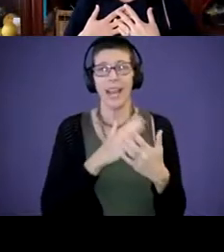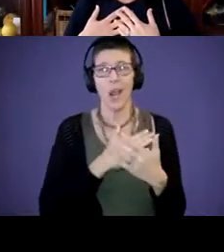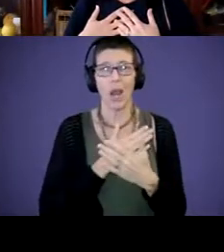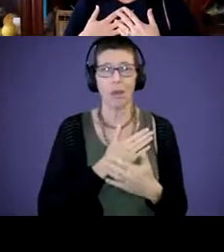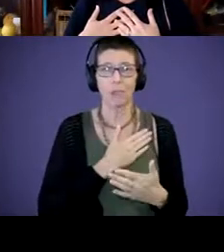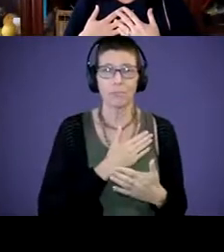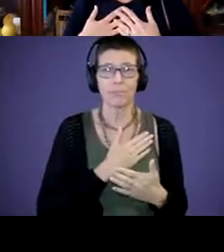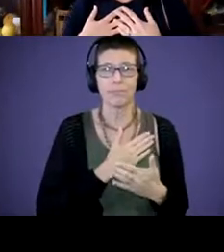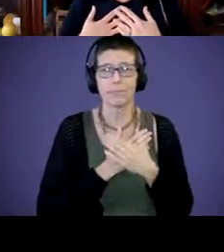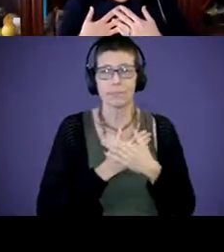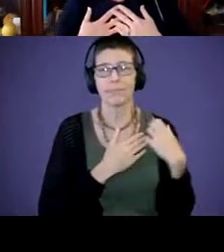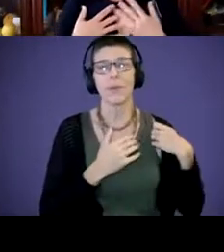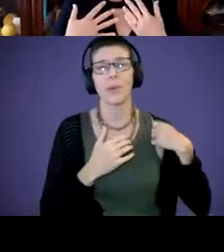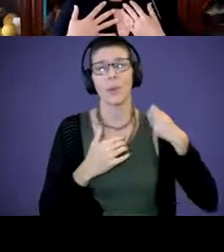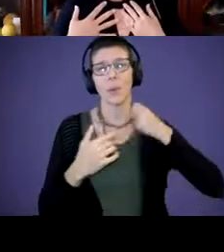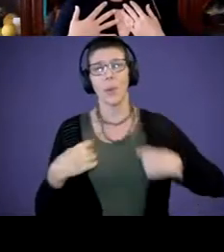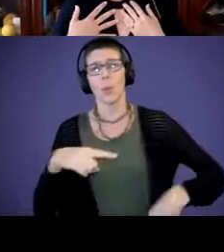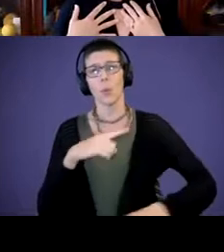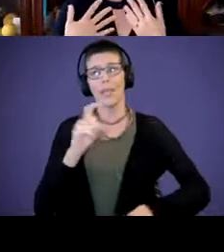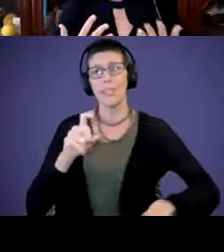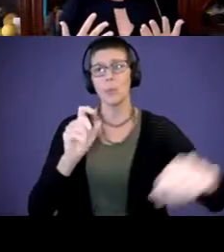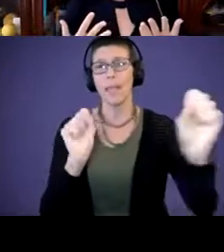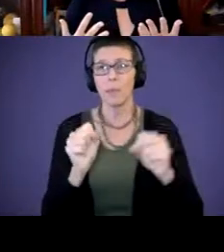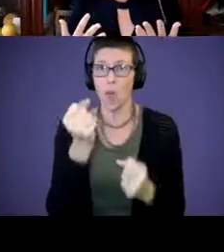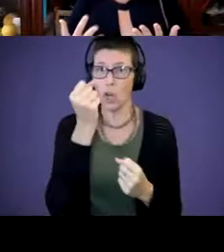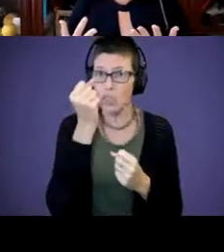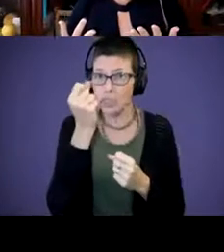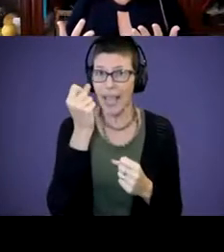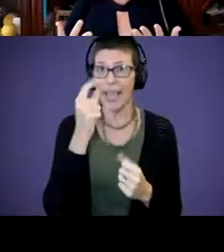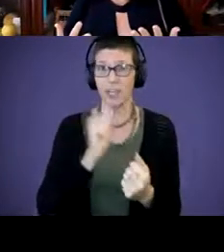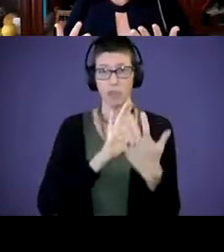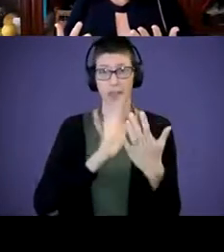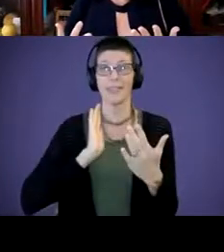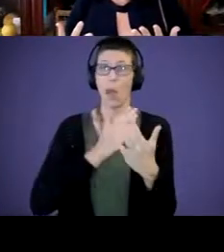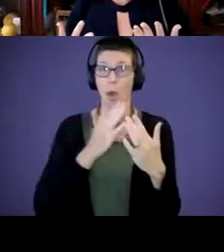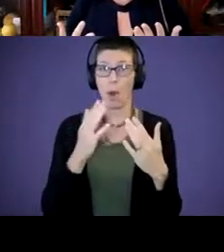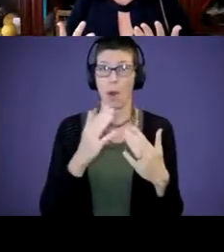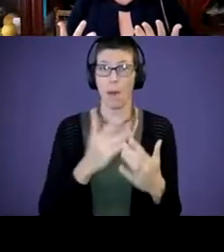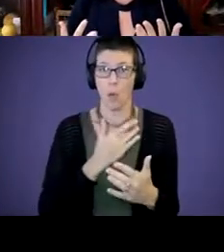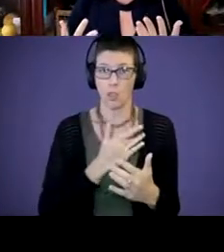So, we need to be able to understand and address our own emotions so that our child